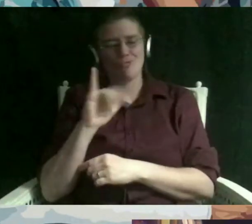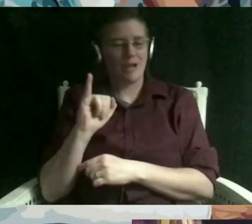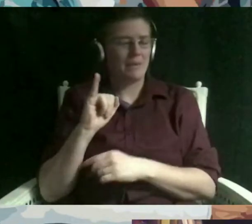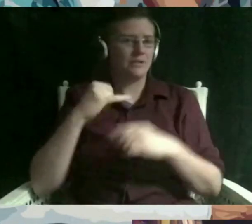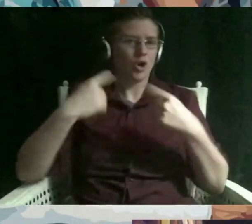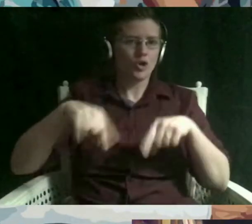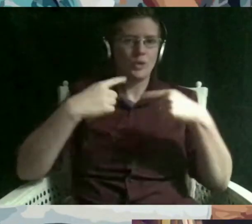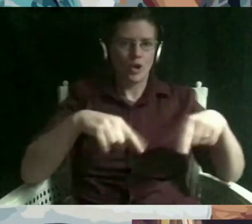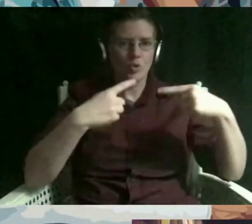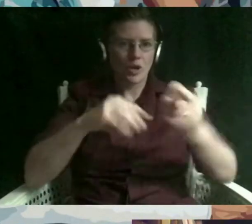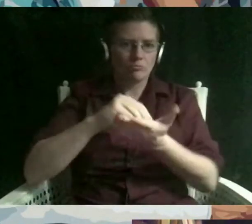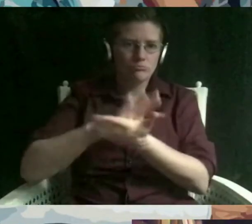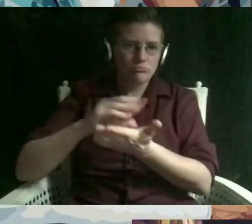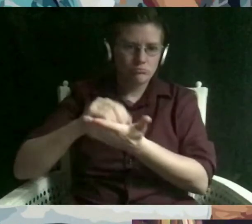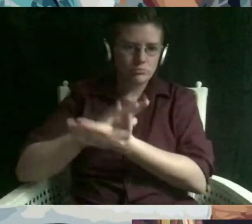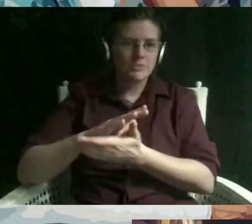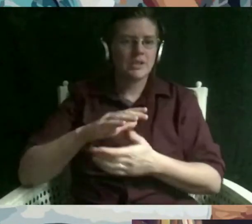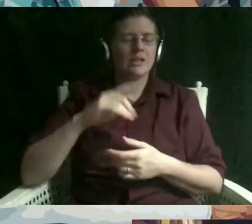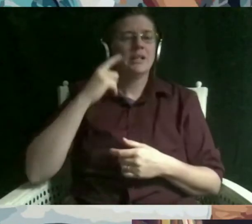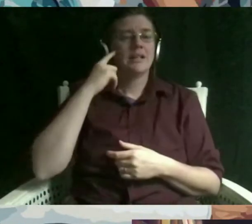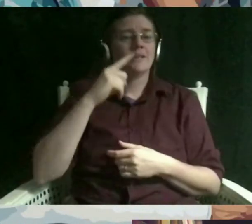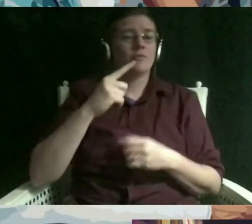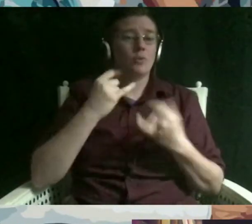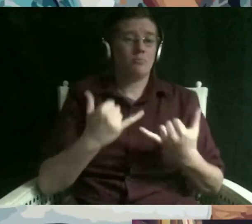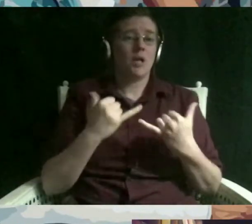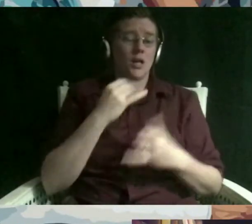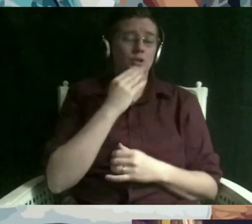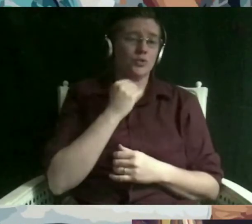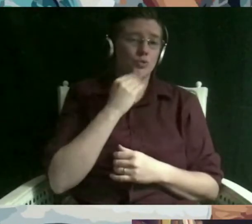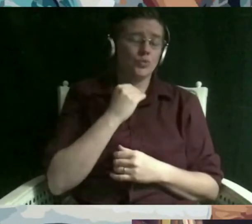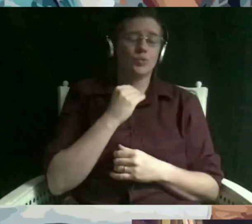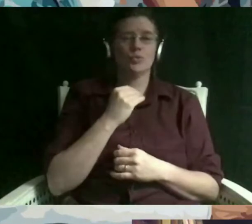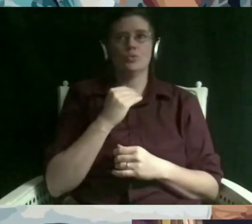us modern jews comes when we're dealing with pieces of our stories that challenge us because